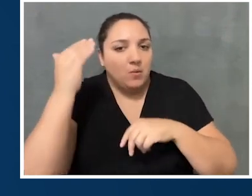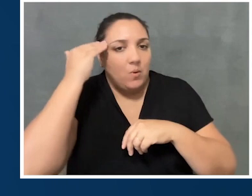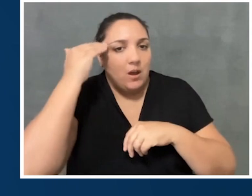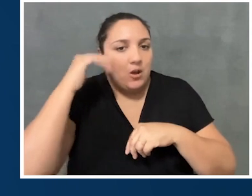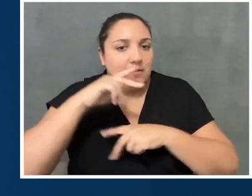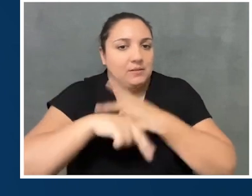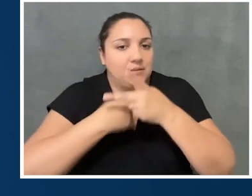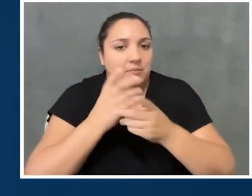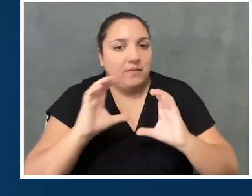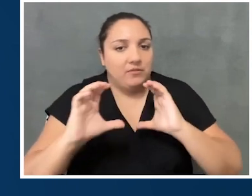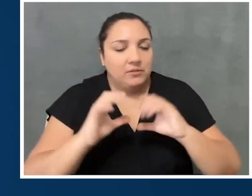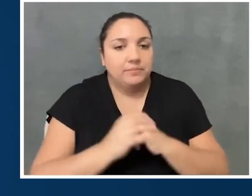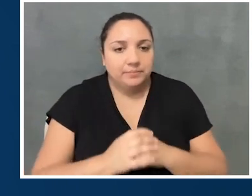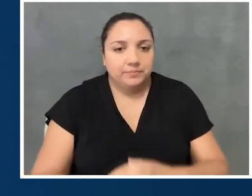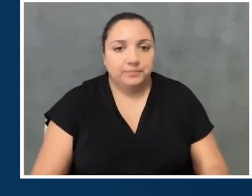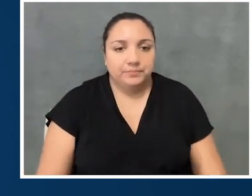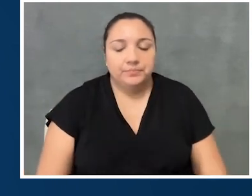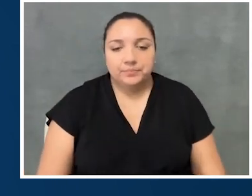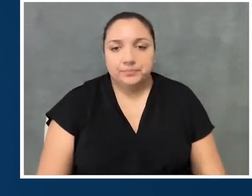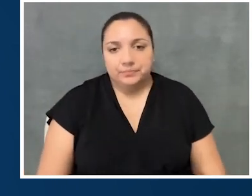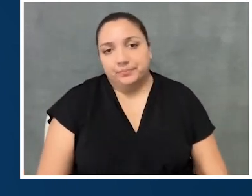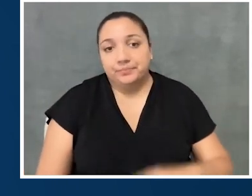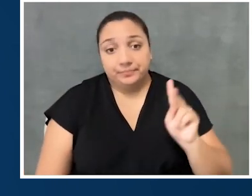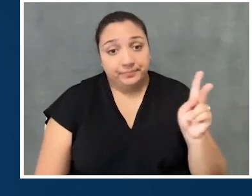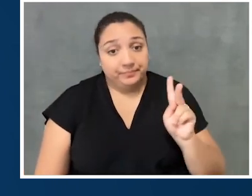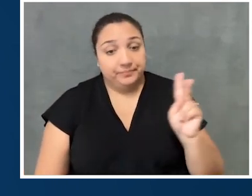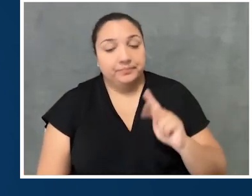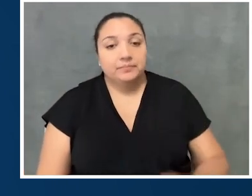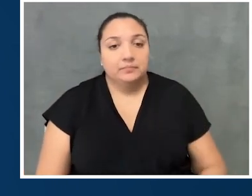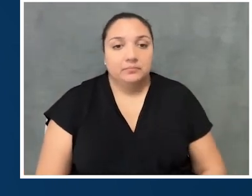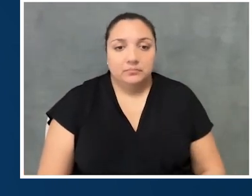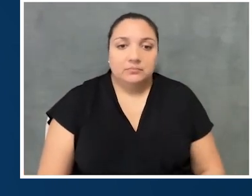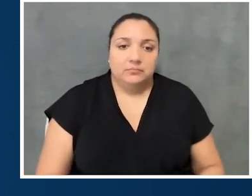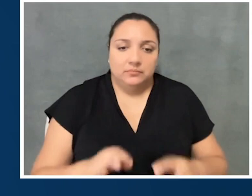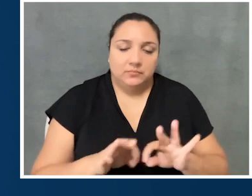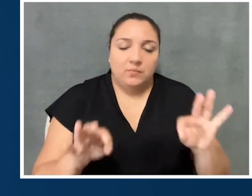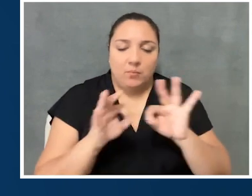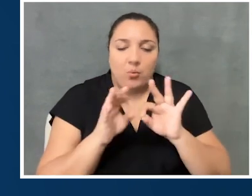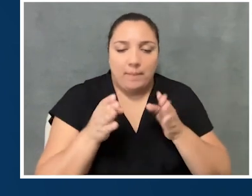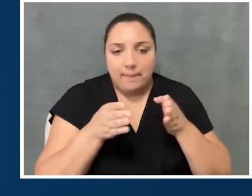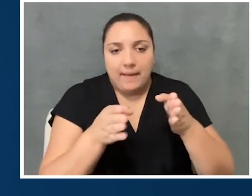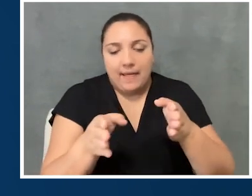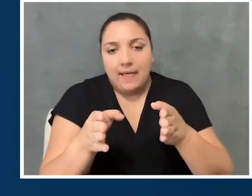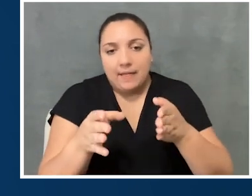I think that's such an important path and direction for the conversation to go in.